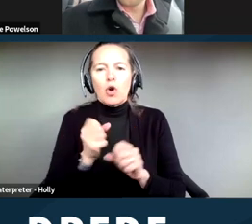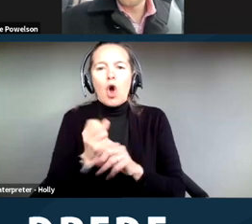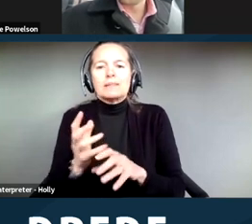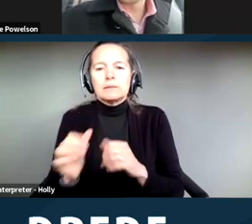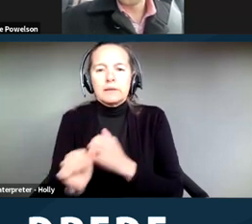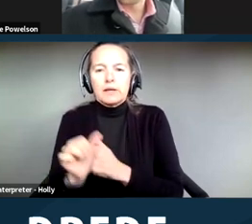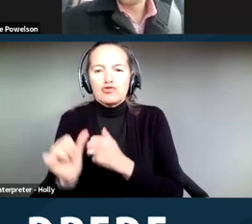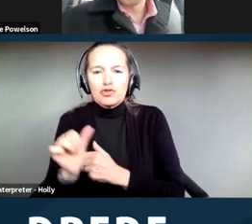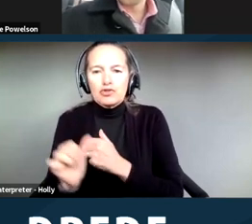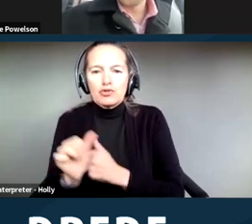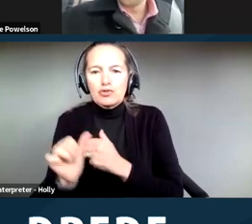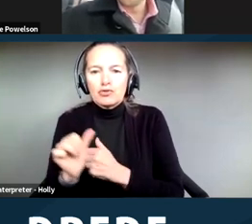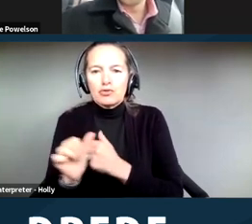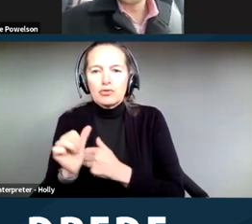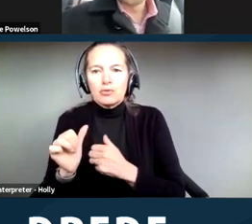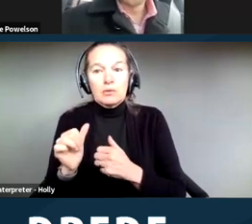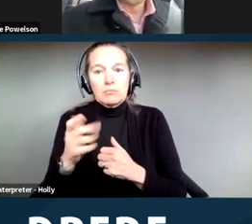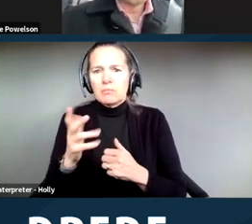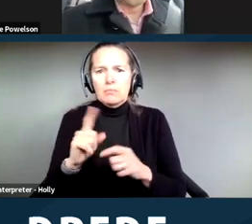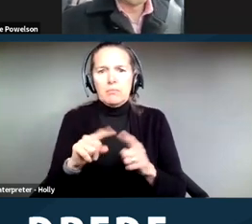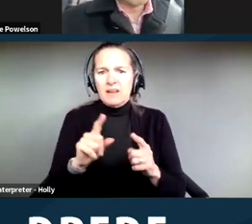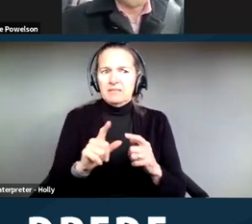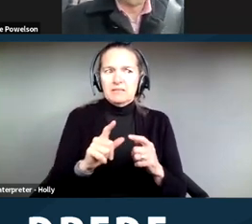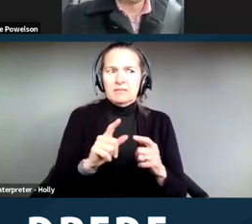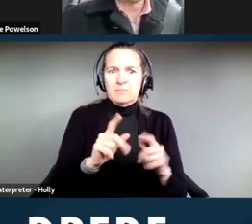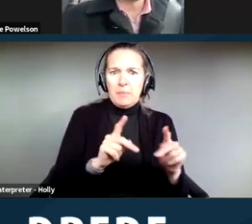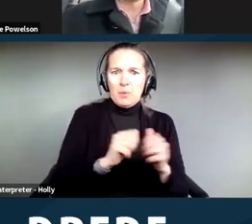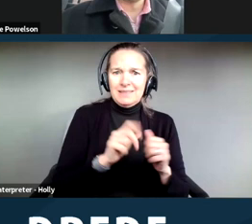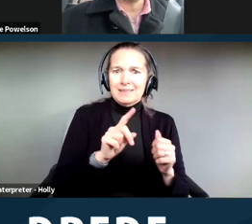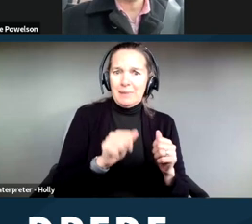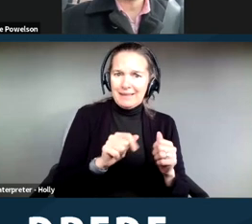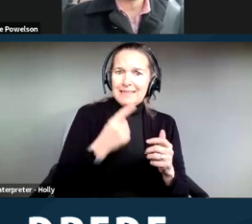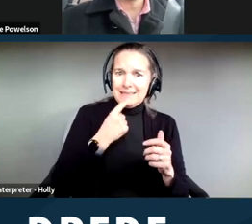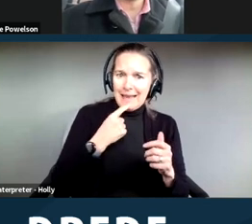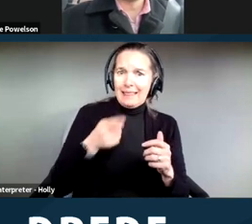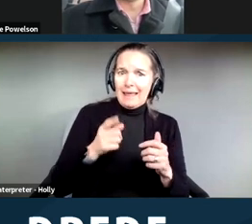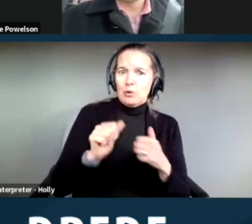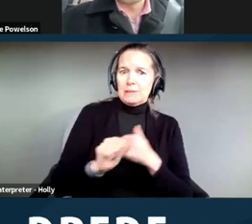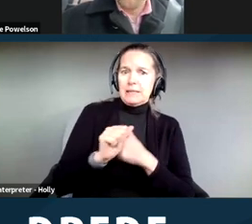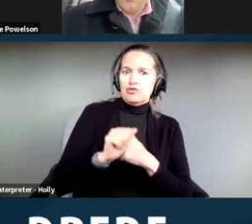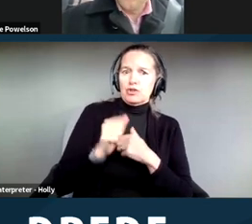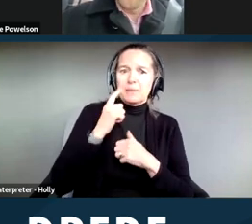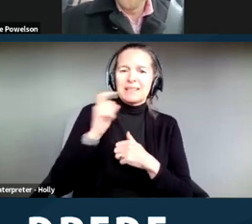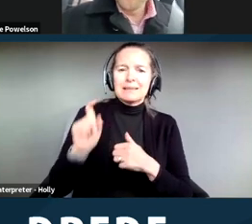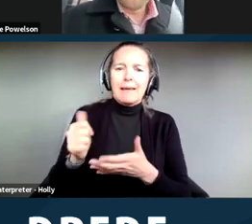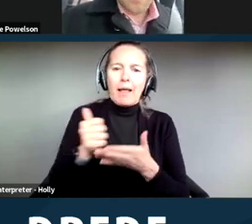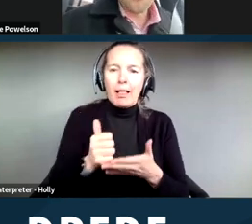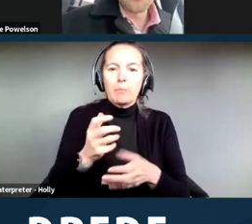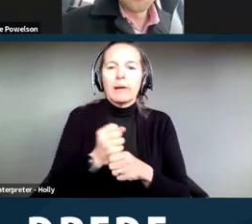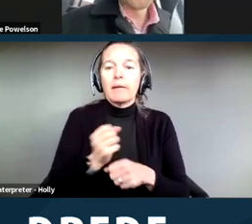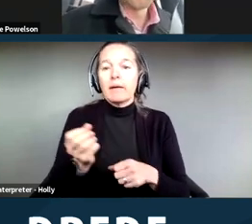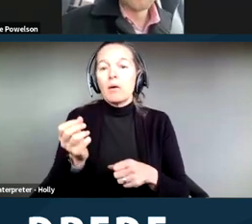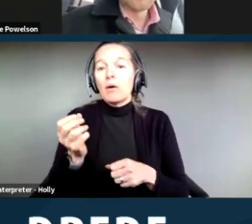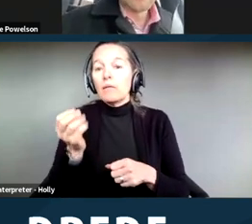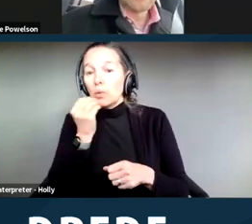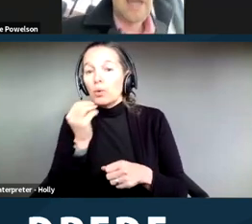claims from people with disabilities who needed help with getting water, food and bathrooms.